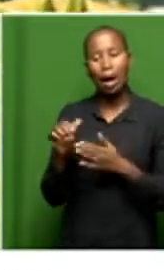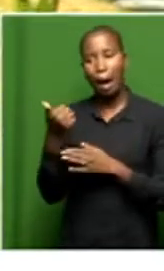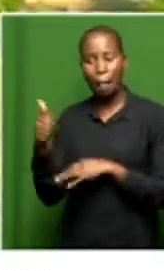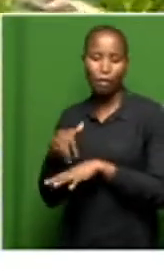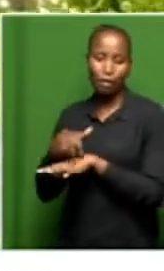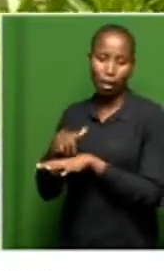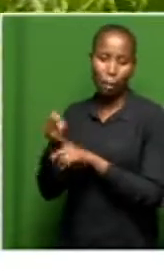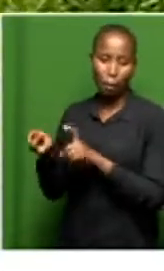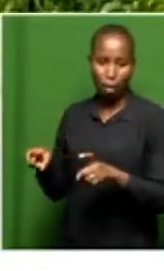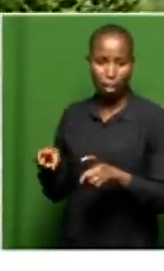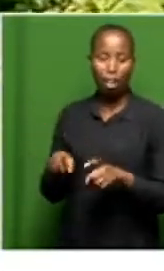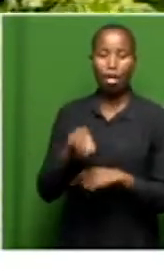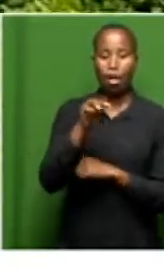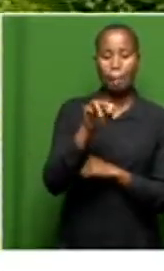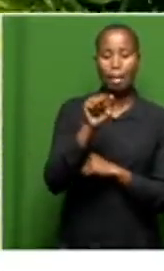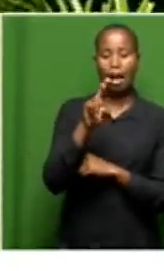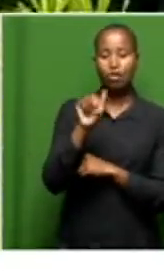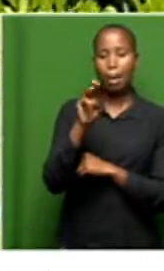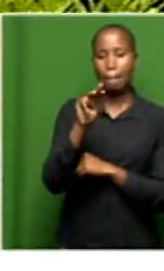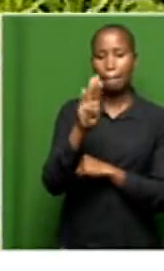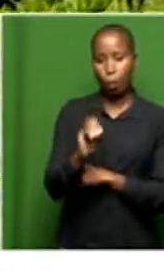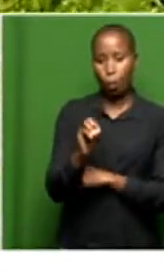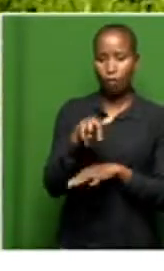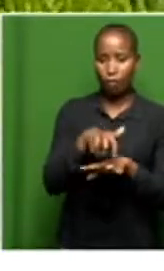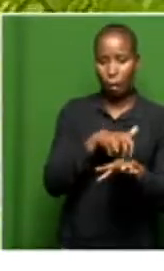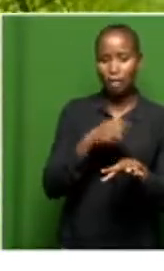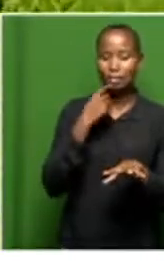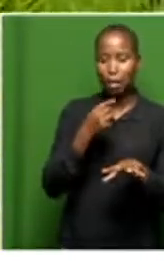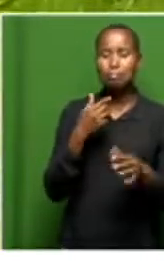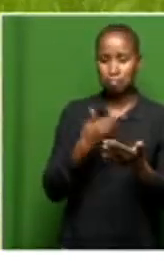Madimbo farm in Ha-Mashau area giving locals an opportunity to learn and work with it